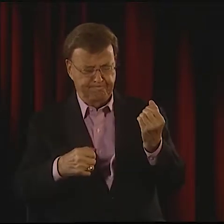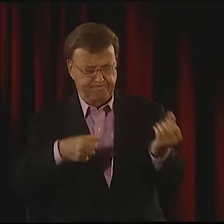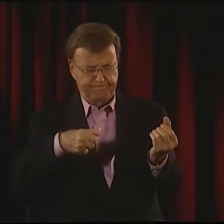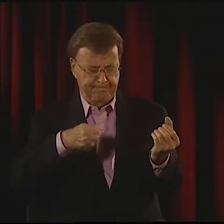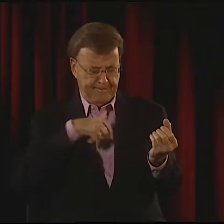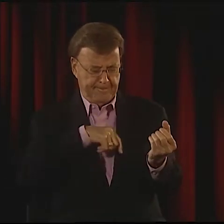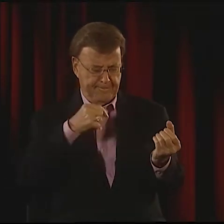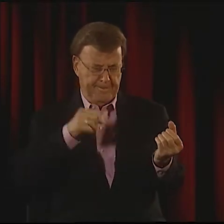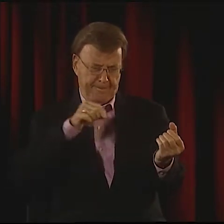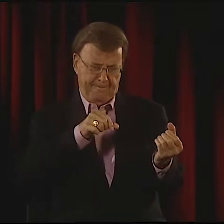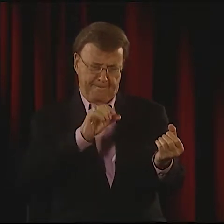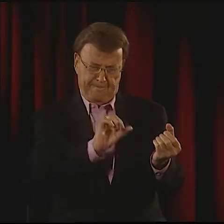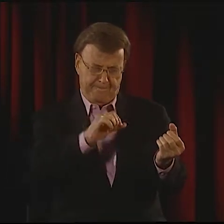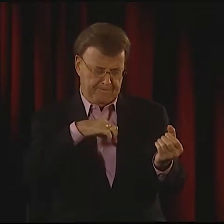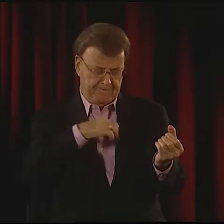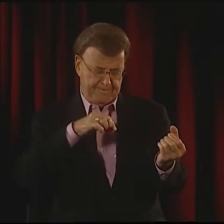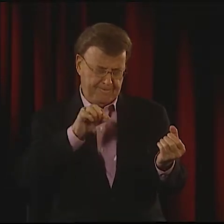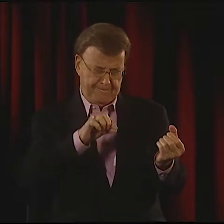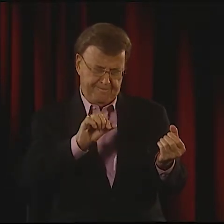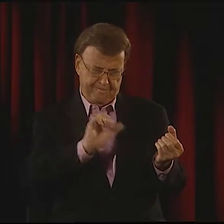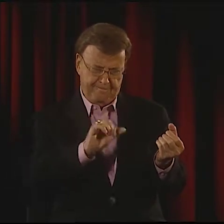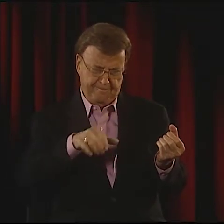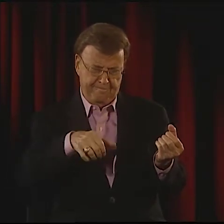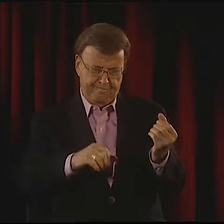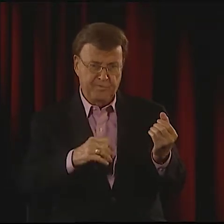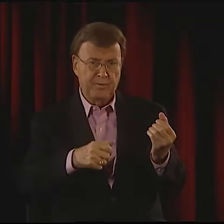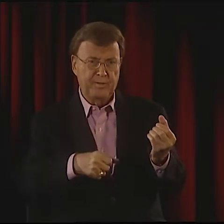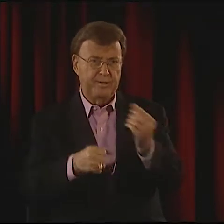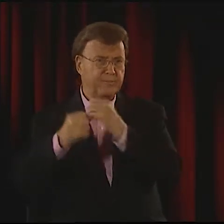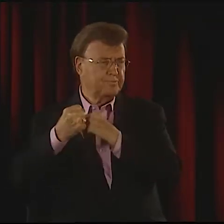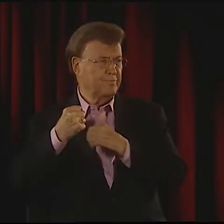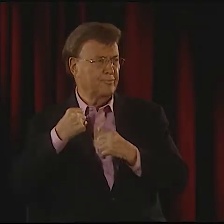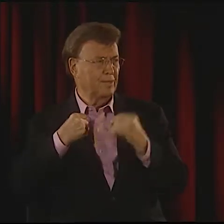THERE'S THE HUNTER. HE LOADS HIS GUN...